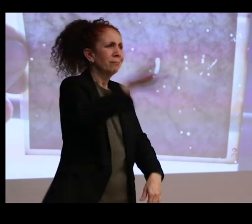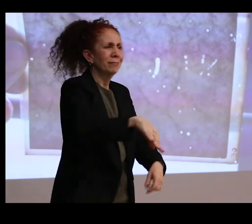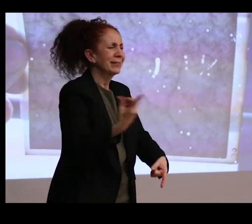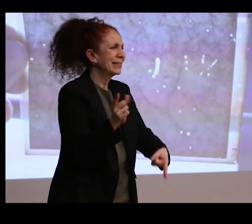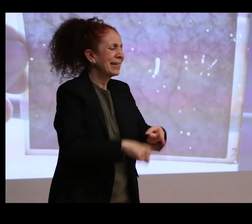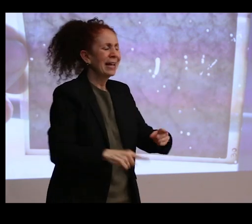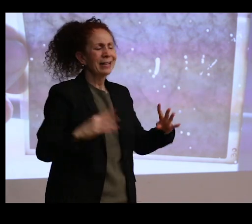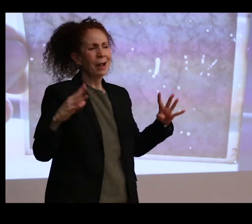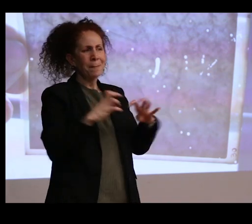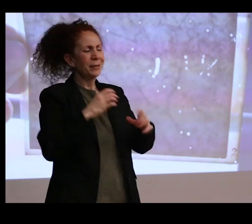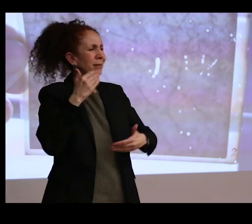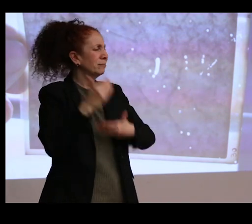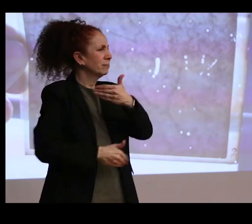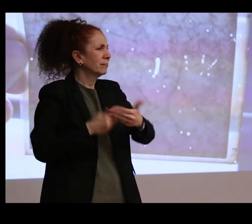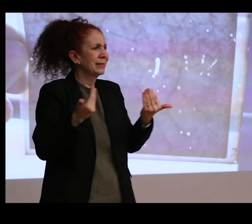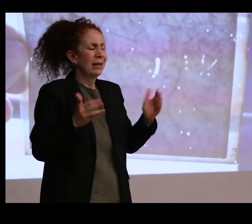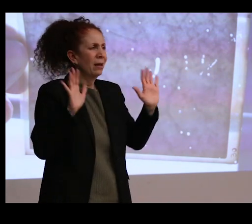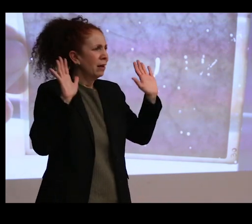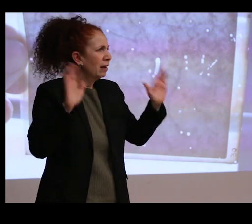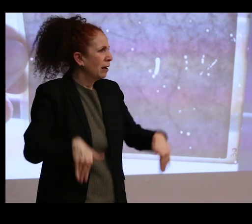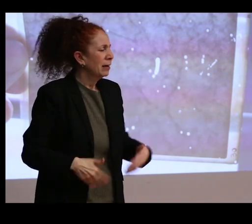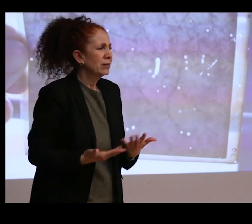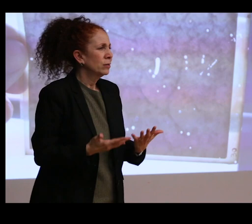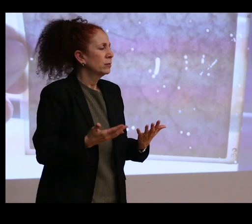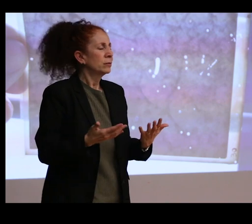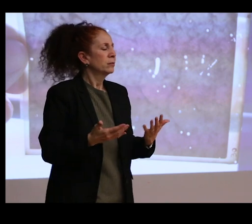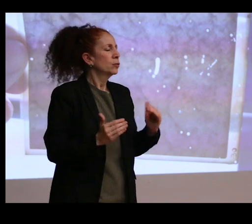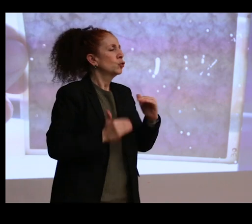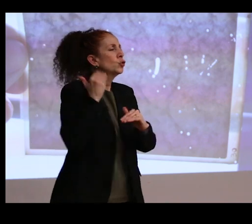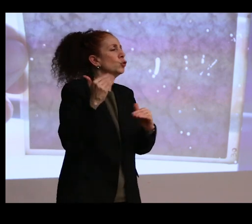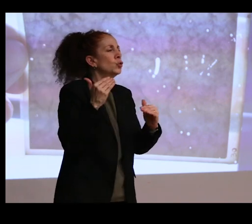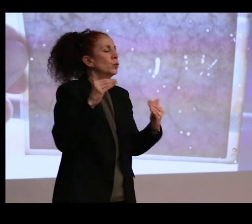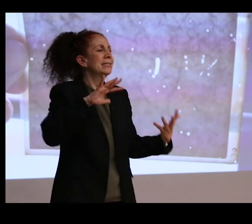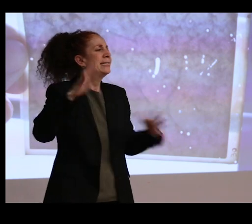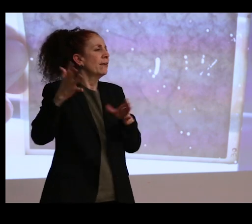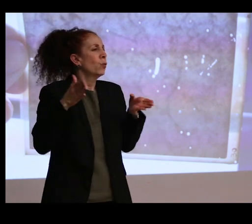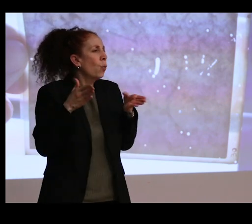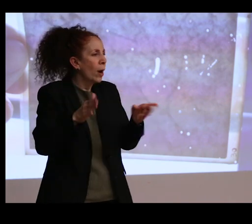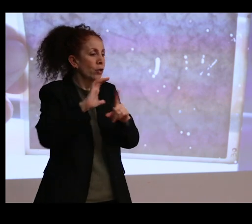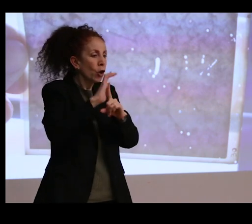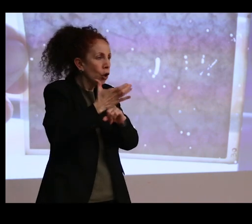And there are really some, to me, very devastating ways in which this cultural heritage or these things